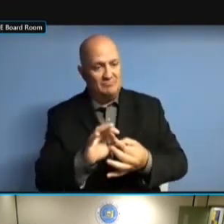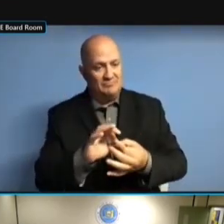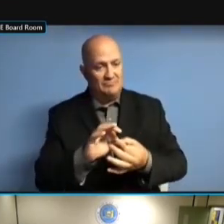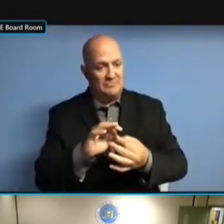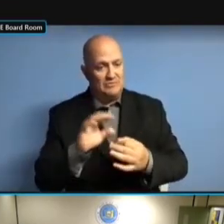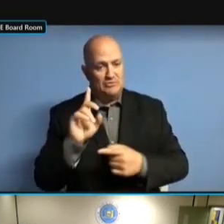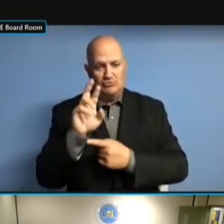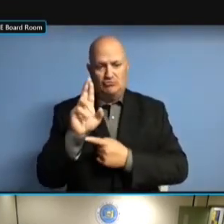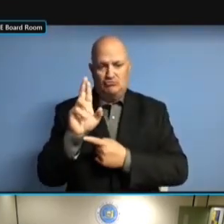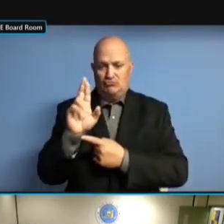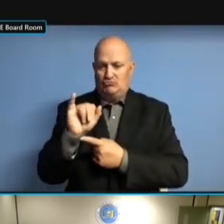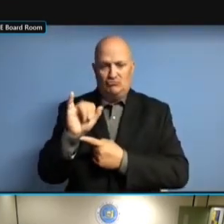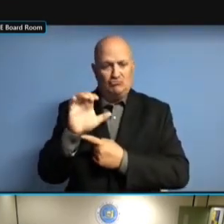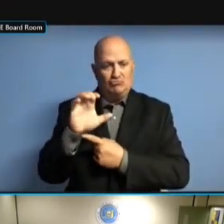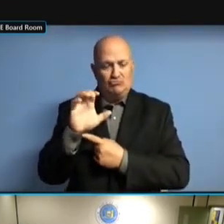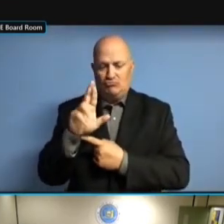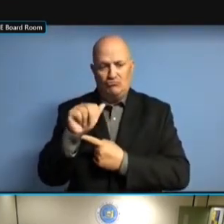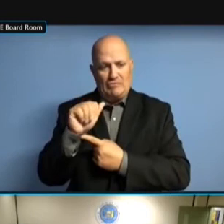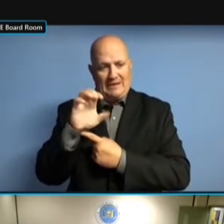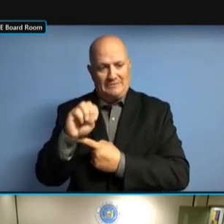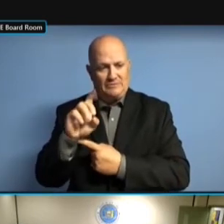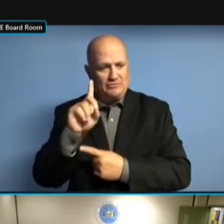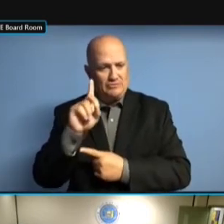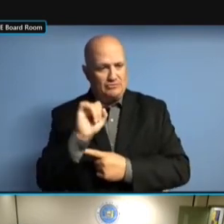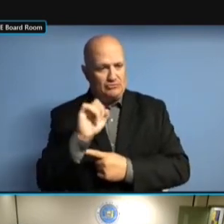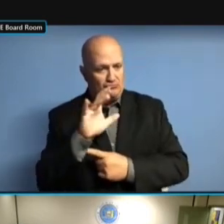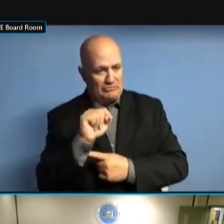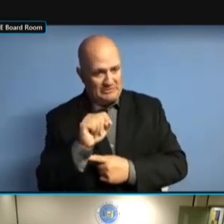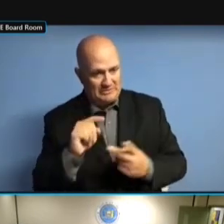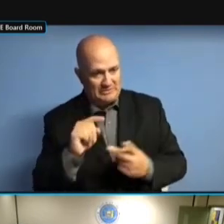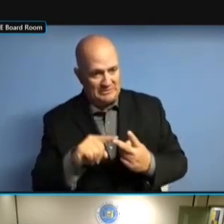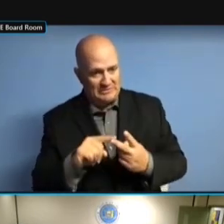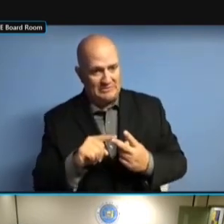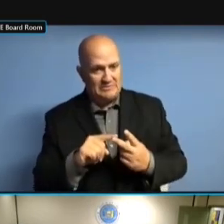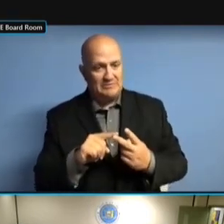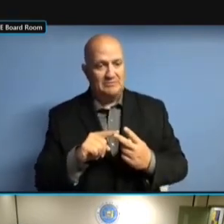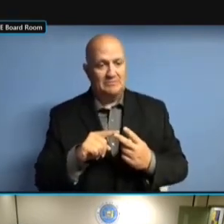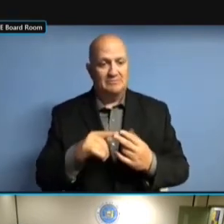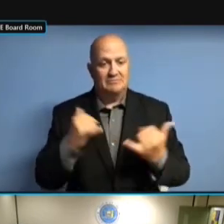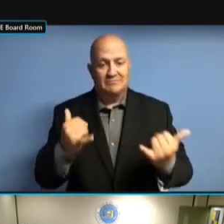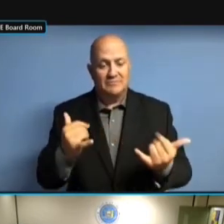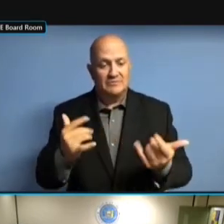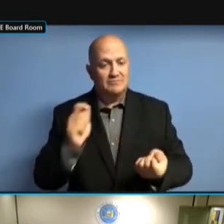AND ABSENTEE CANVASS REFORMS AND ELECTION AND ABSENTEE CANVASS REFORMS AND ELECTION LAW AND ABSENTEE CANVASS REFORMS AND ELECTION LAW AND AND ABSENTEE CANVASS REFORMS AND ELECTION LAW AND CASE AND ABSENTEE CANVASS REFORMS AND ELECTION LAW AND CASE LAW. ELECTION LAW AND CASE LAW. ELECTION LAW AND CASE LAW. AND ELECTION LAW AND CASE LAW. AND IT'S ELECTION LAW AND CASE LAW. AND IT'S BEEN ELECTION LAW AND CASE LAW. AND IT'S BEEN A ELECTION LAW AND CASE LAW. AND IT'S BEEN A PLEASURE ELECTION LAW AND CASE LAW. AND IT'S BEEN A PLEASURE THUS AND IT'S BEEN A PLEASURE THUS AND IT'S BEEN A PLEASURE THUS FAR. FAR. FAR. SO FAR. SO THANK FAR. SO THANK YOU. SO THANK YOU. SO THANK YOU. >> SO THANK YOU. >> ANY